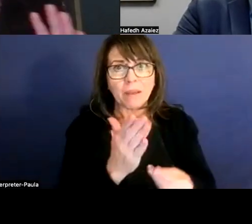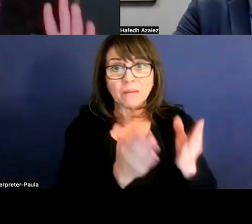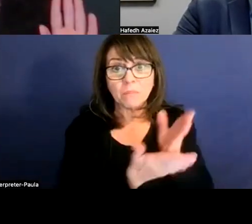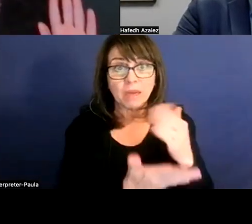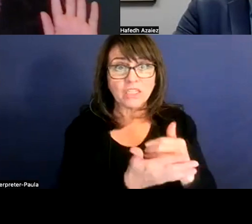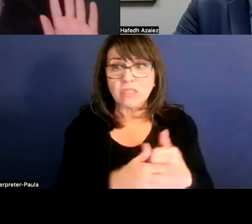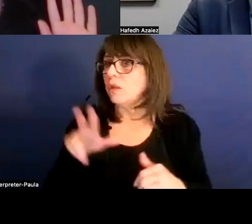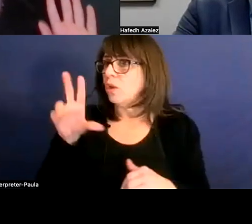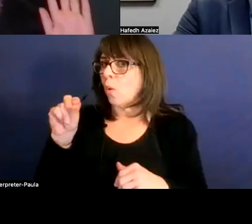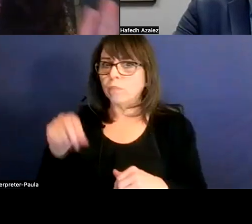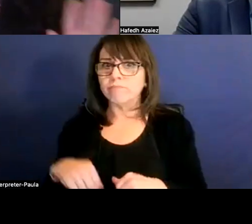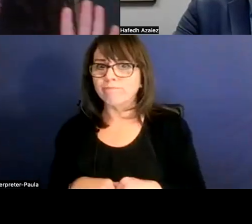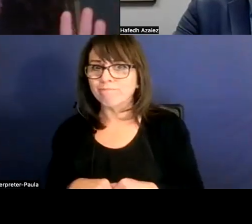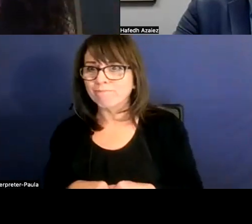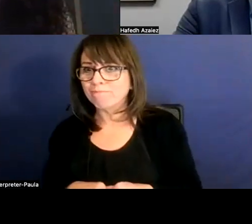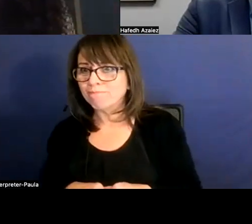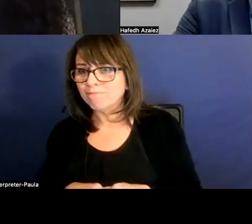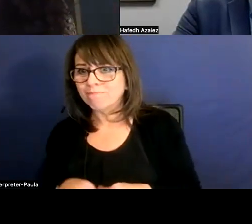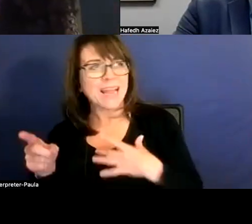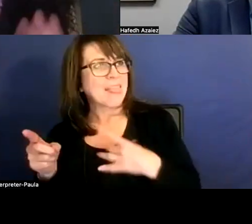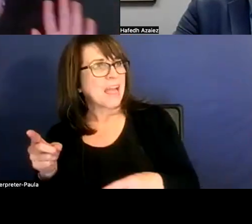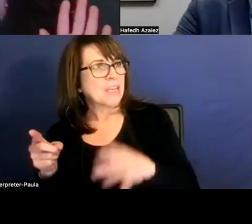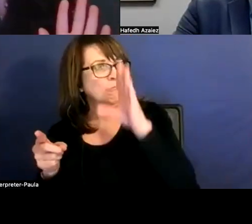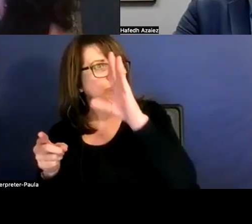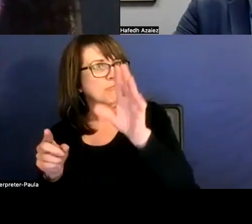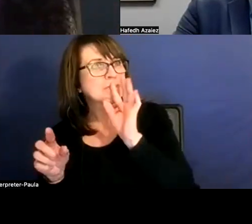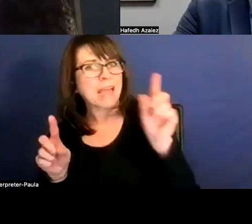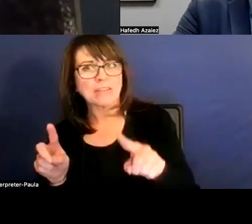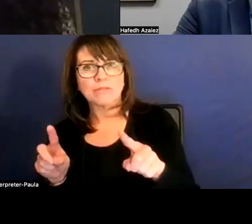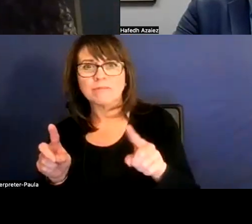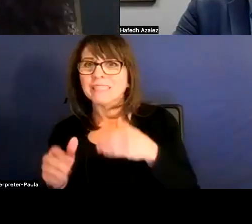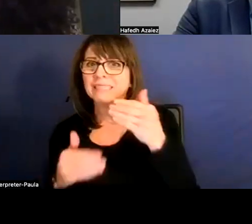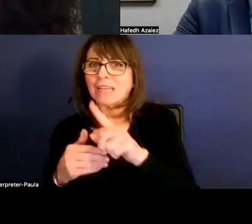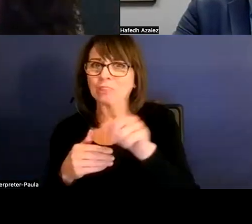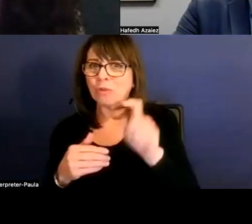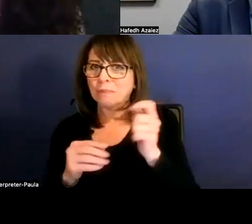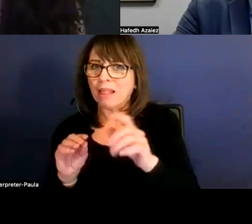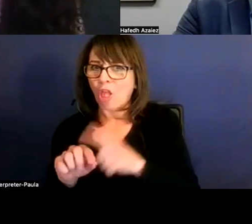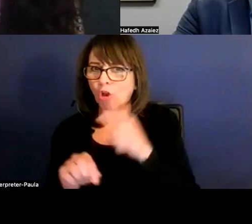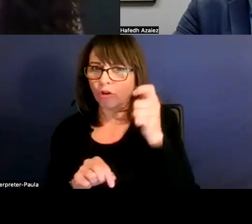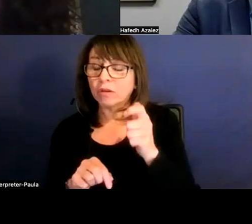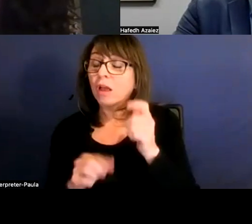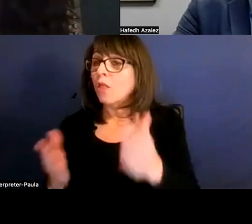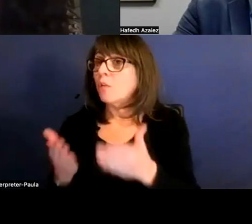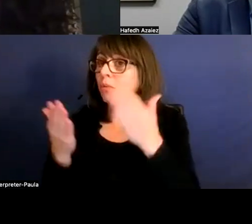A very simple, straightforward answer. I like it. And so this next question's a little bit longer. Are the proposed compensation percentage,